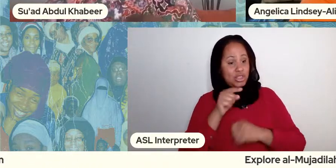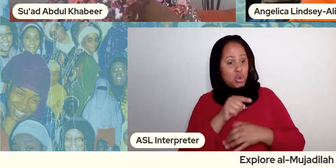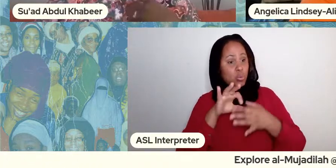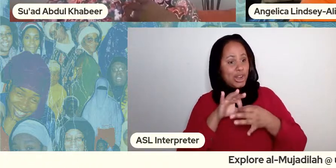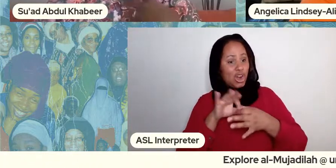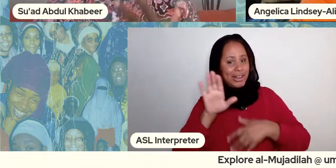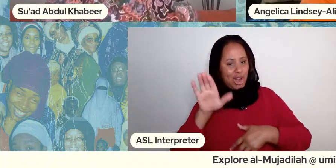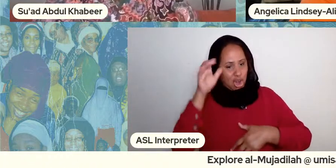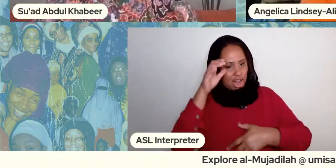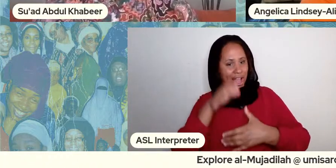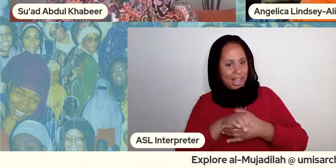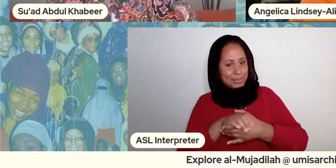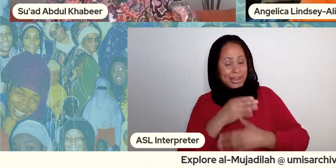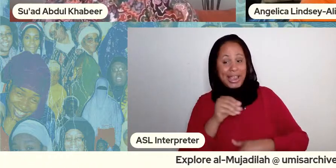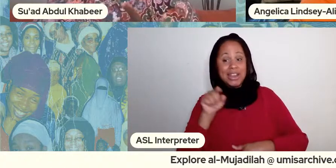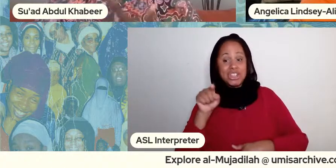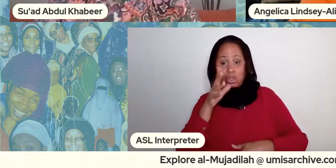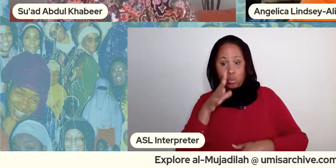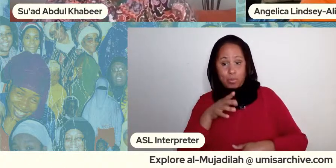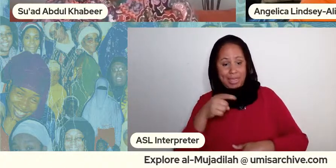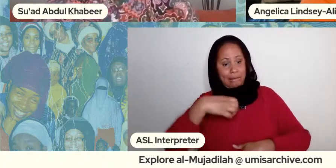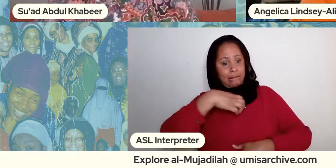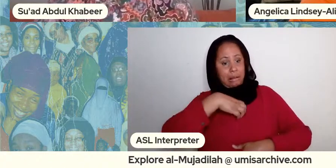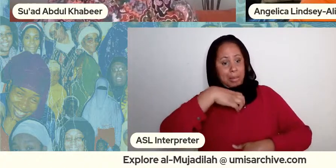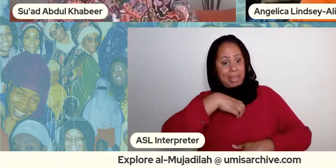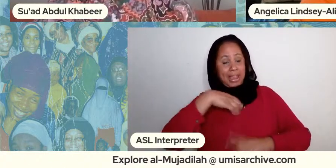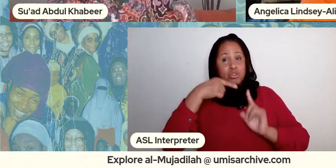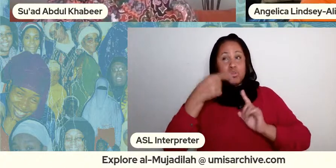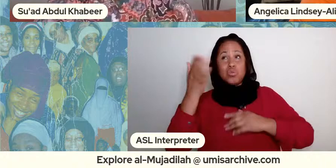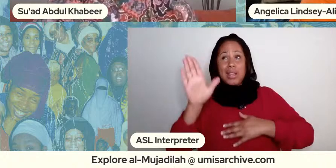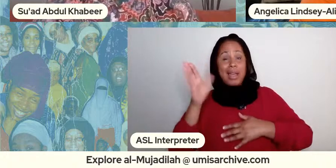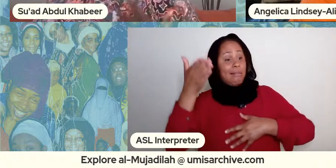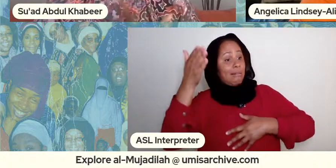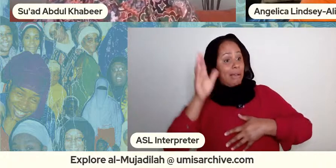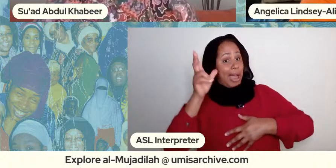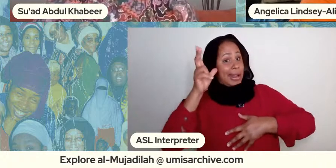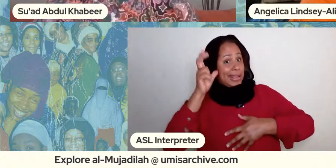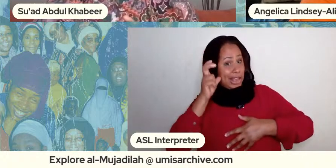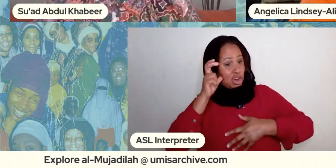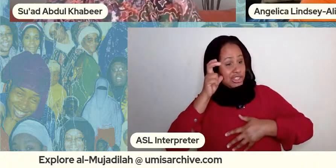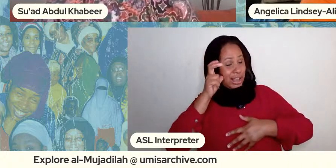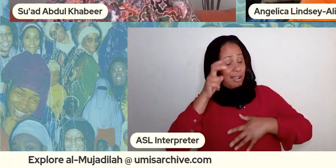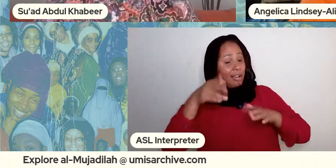and she complained to god and god hears the conversation between you and god hears all things